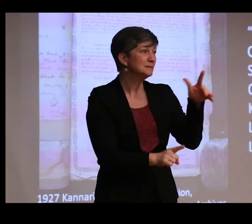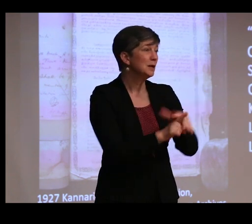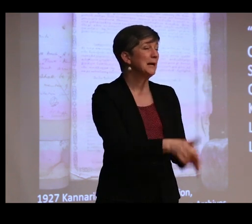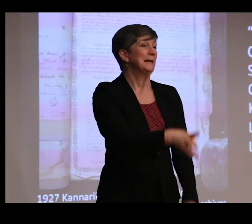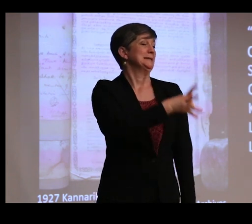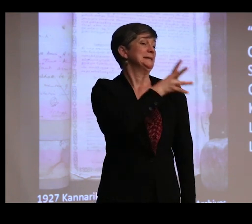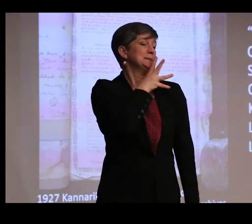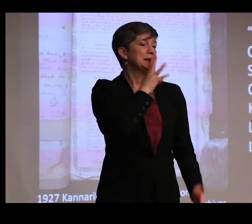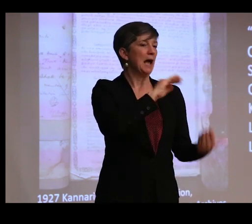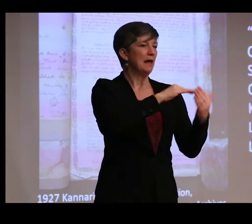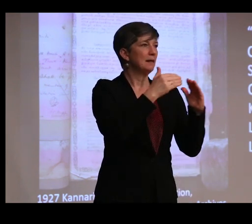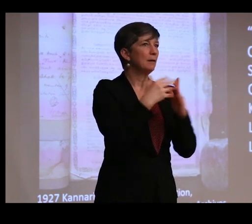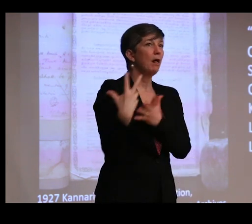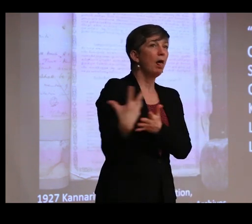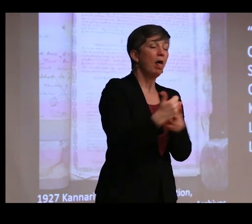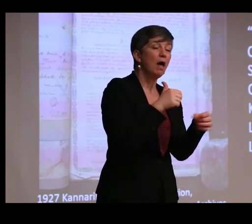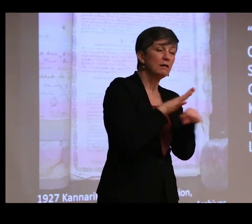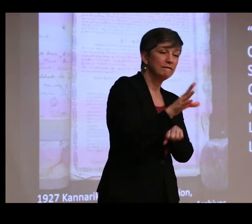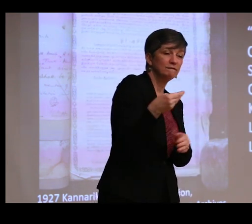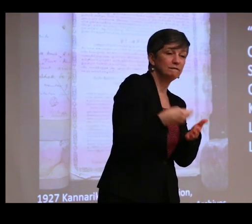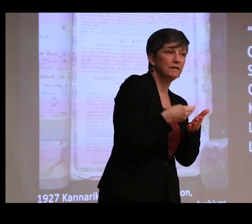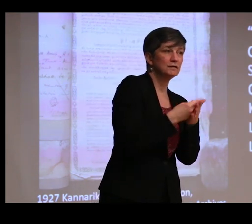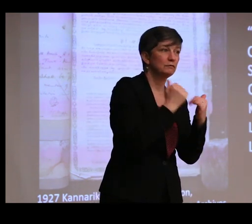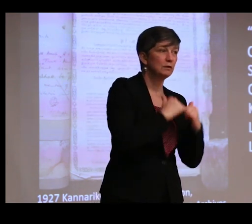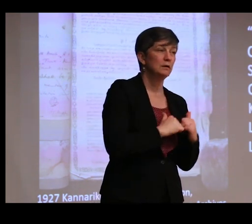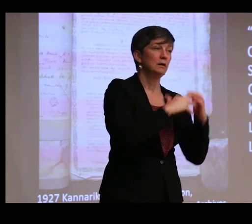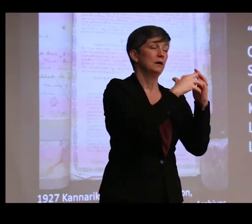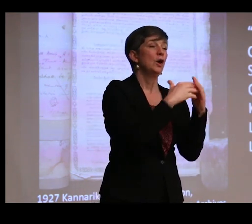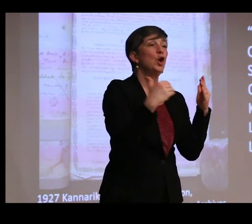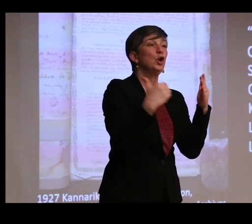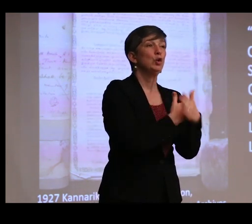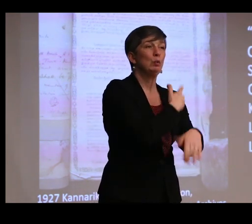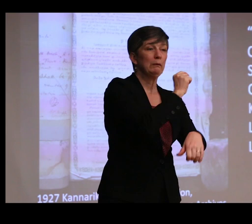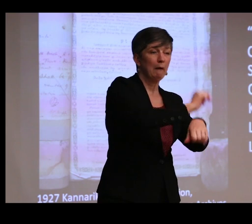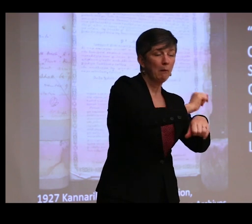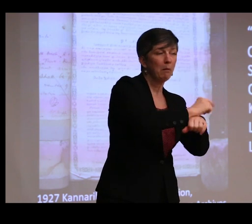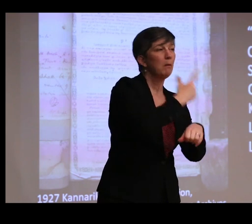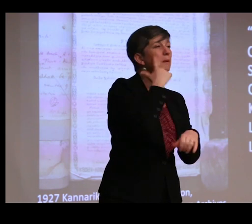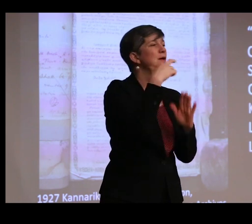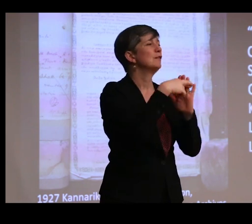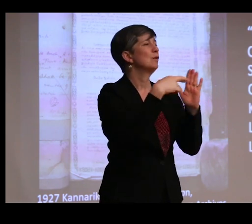and the community collecting enough funds for the creation of a new temple, because of the rules of the Treasure Trove Act,